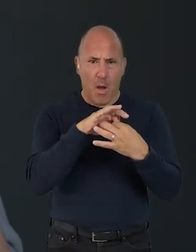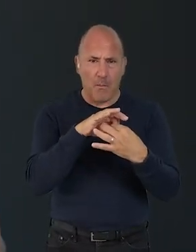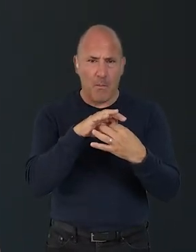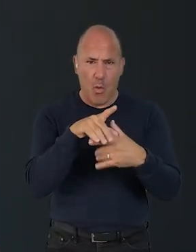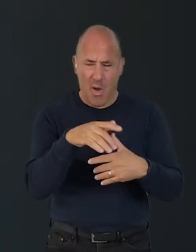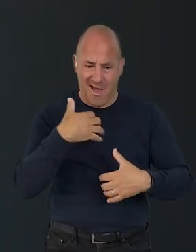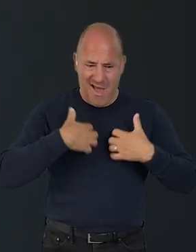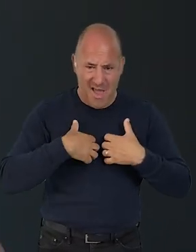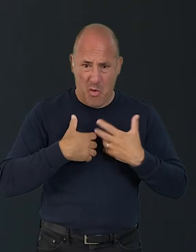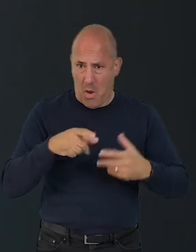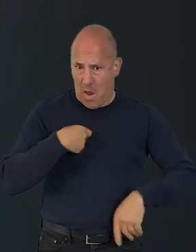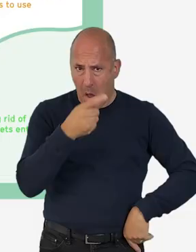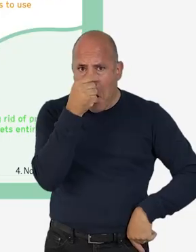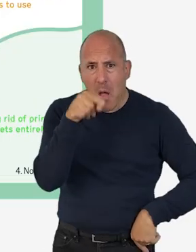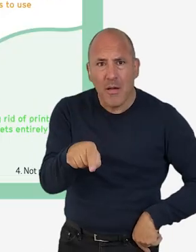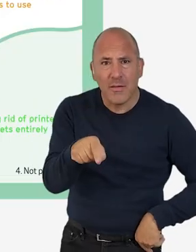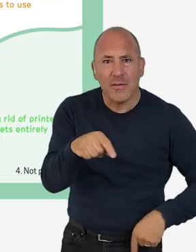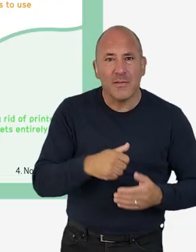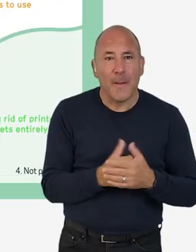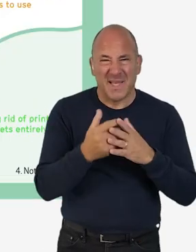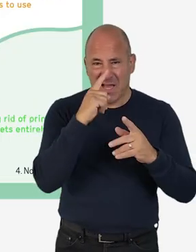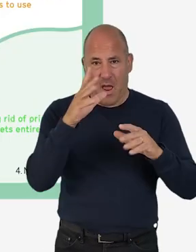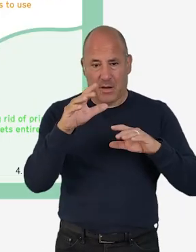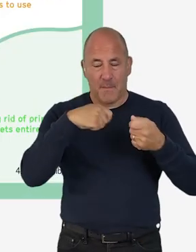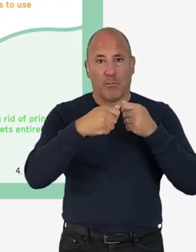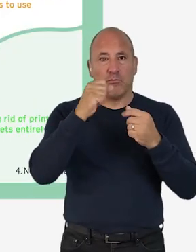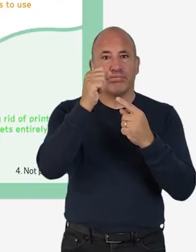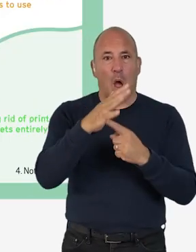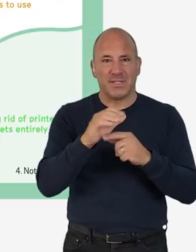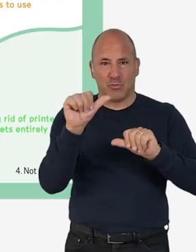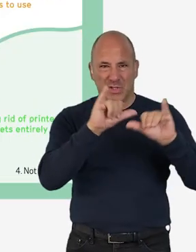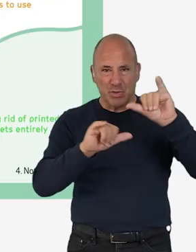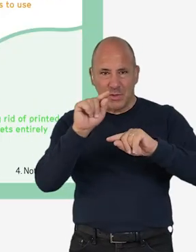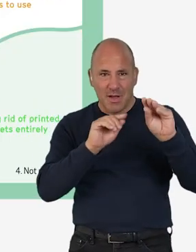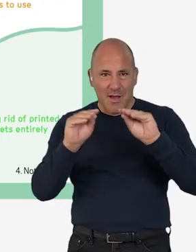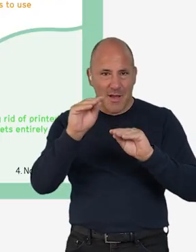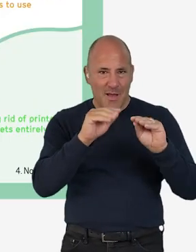feels exciting or doable. This should categorise the actions into what you're already doing,